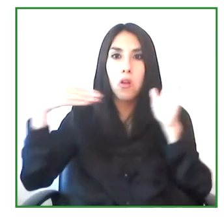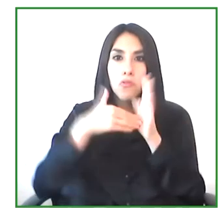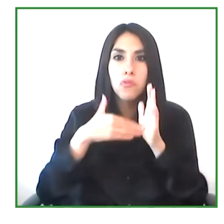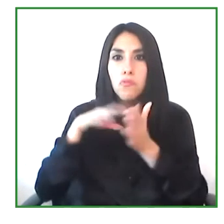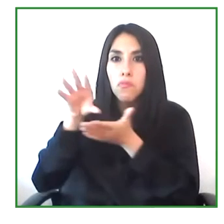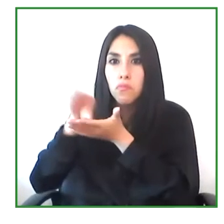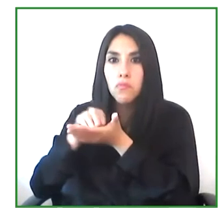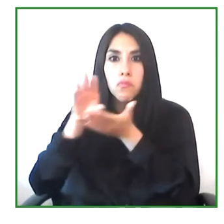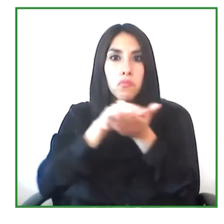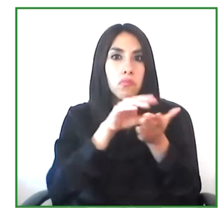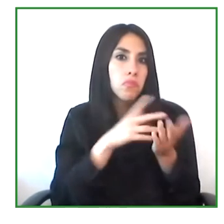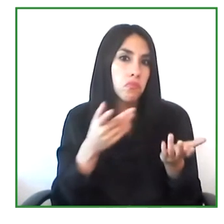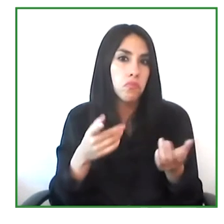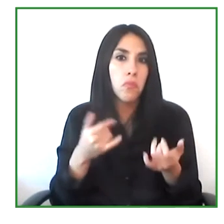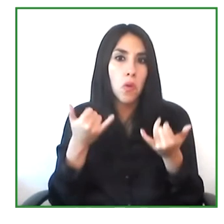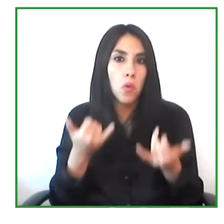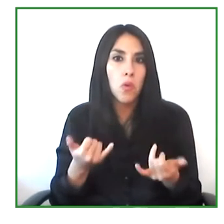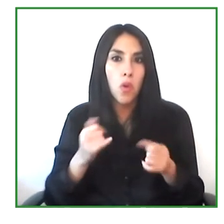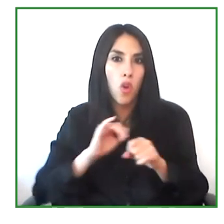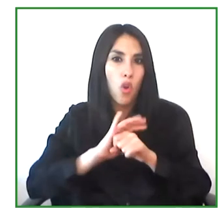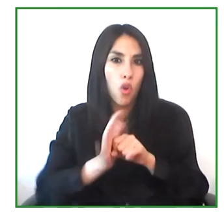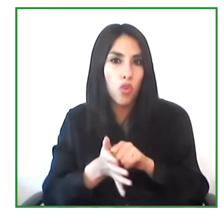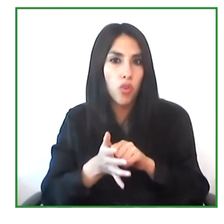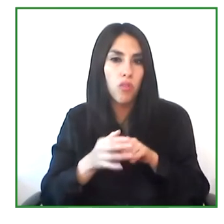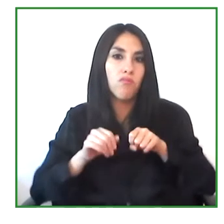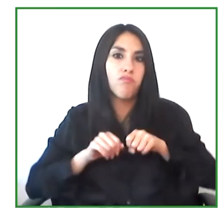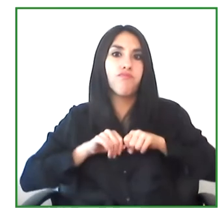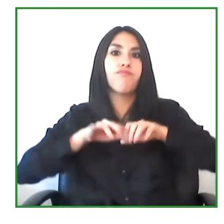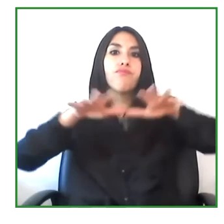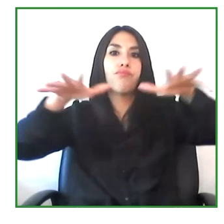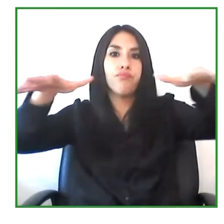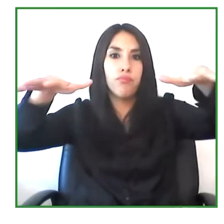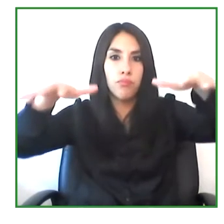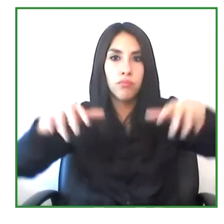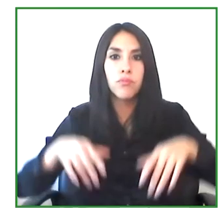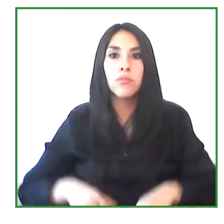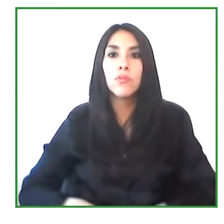So I think being able to replicate it in other locations is more than possible.